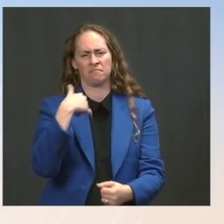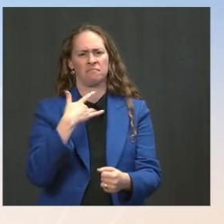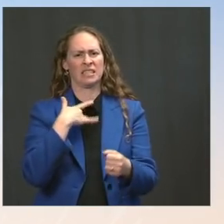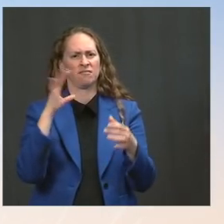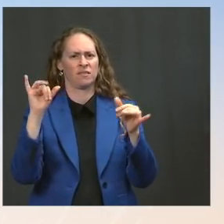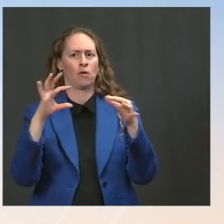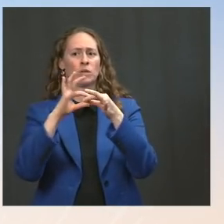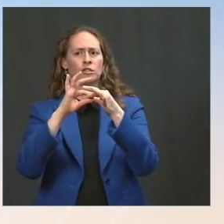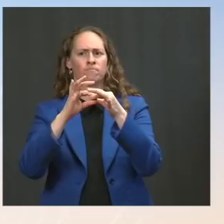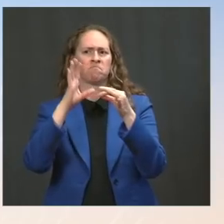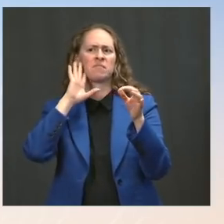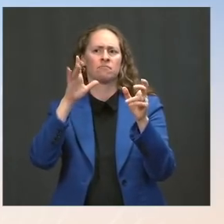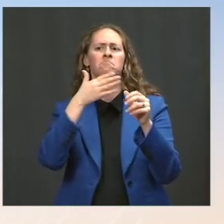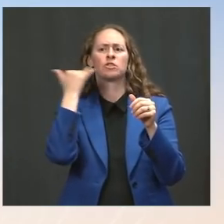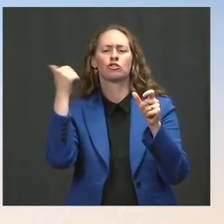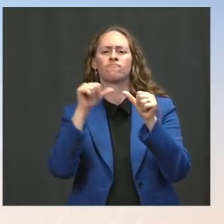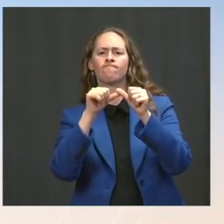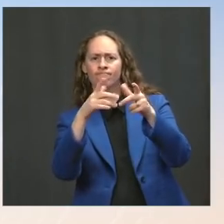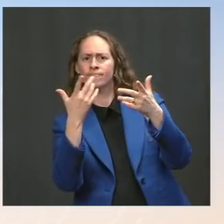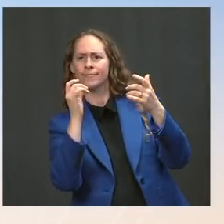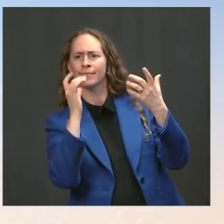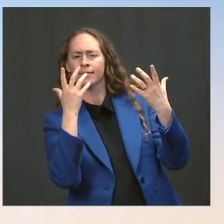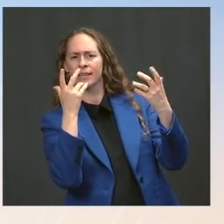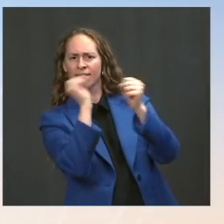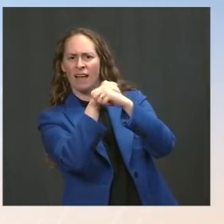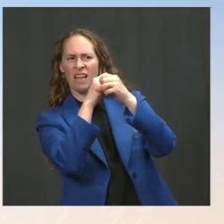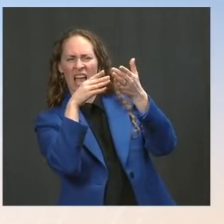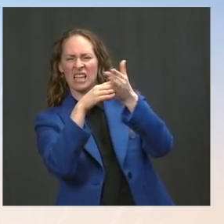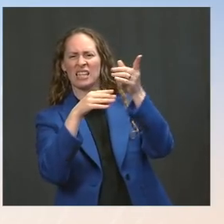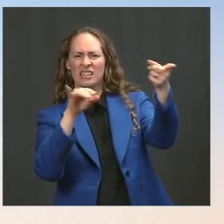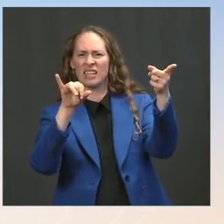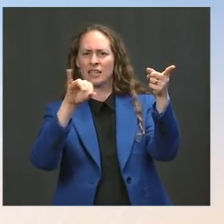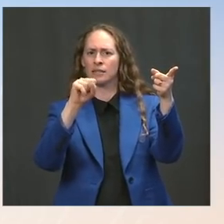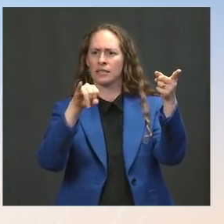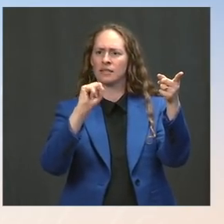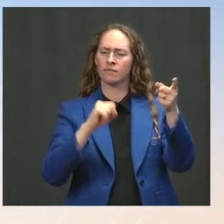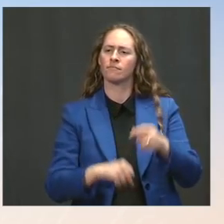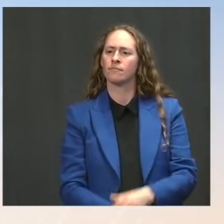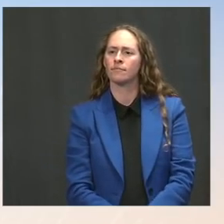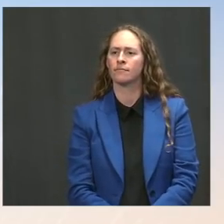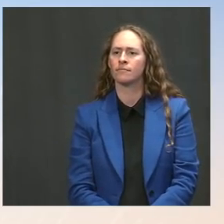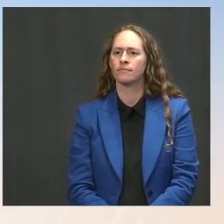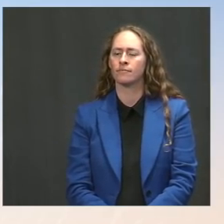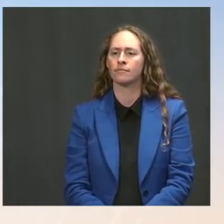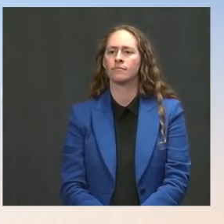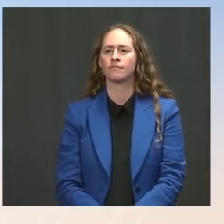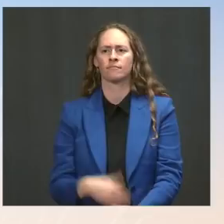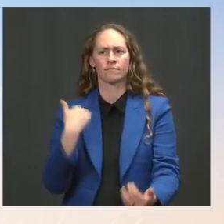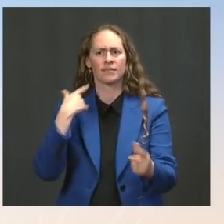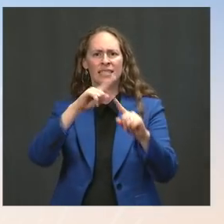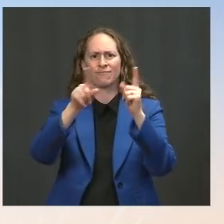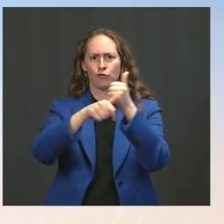and fighting the dangerous threats from Iranian proxies. So, this is a shift in mission;